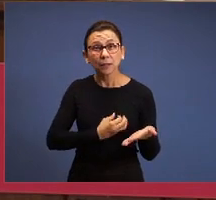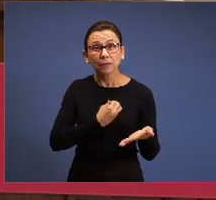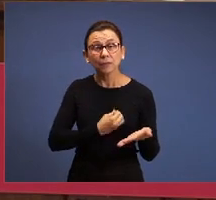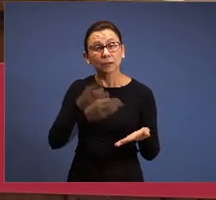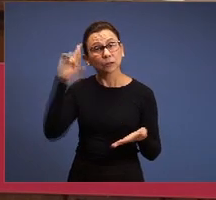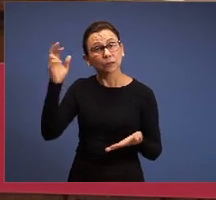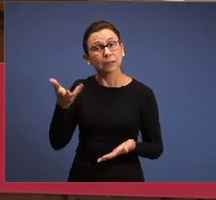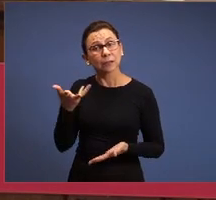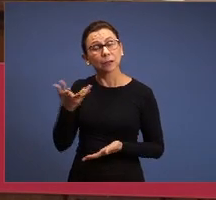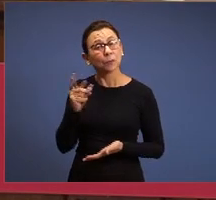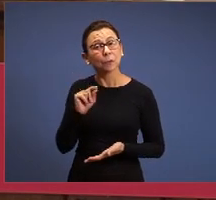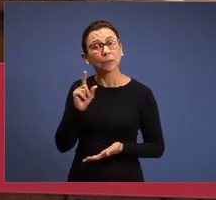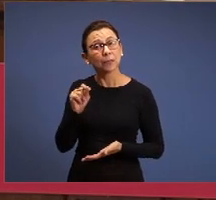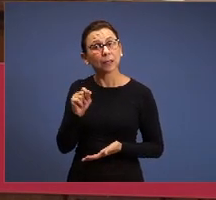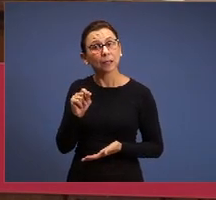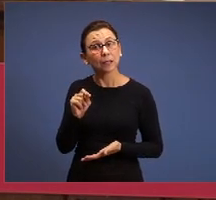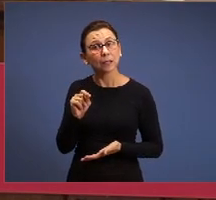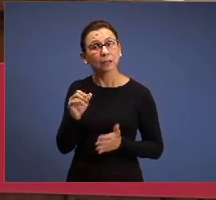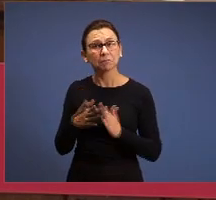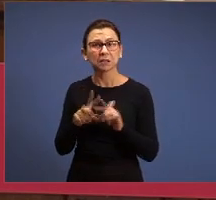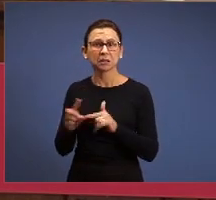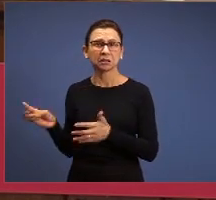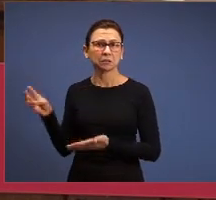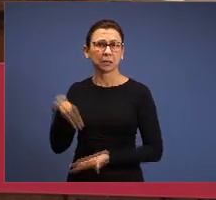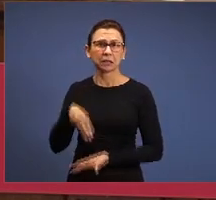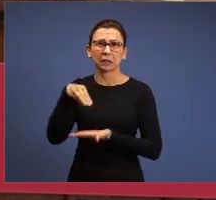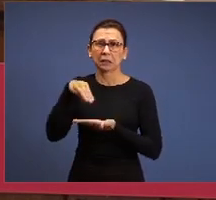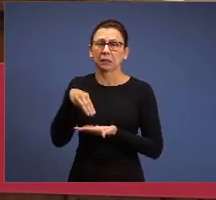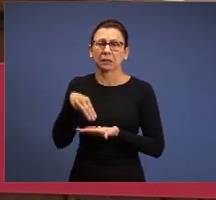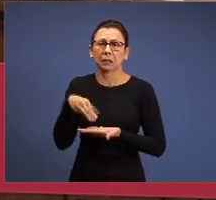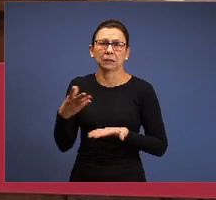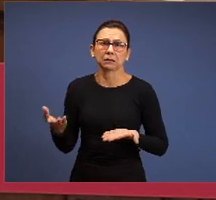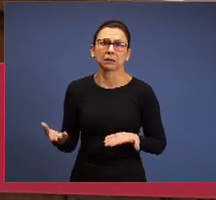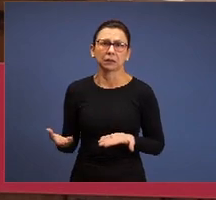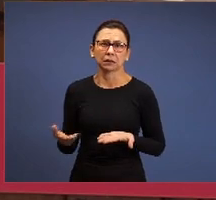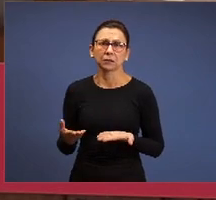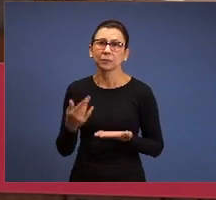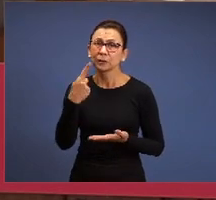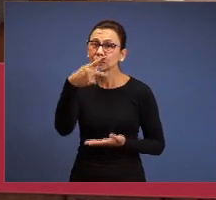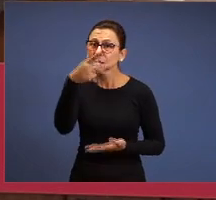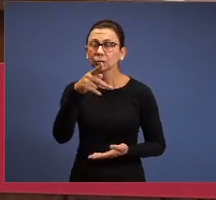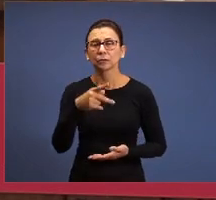not to Maranatha Church. Maranatha Church has, is giving here, it's for your life, it's